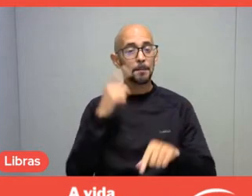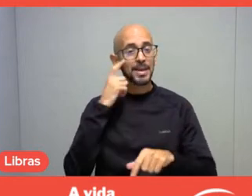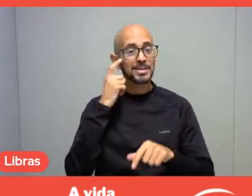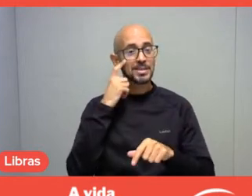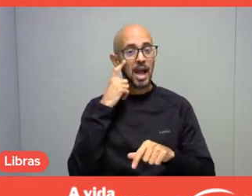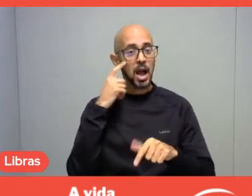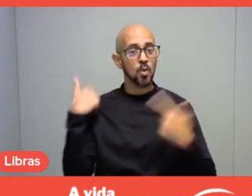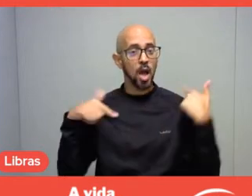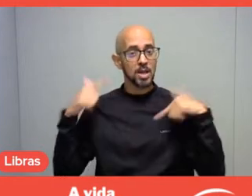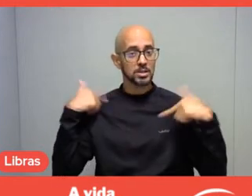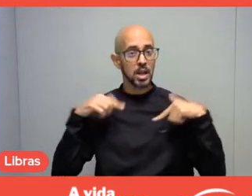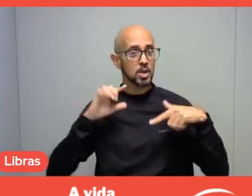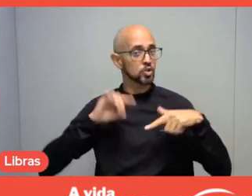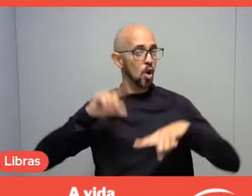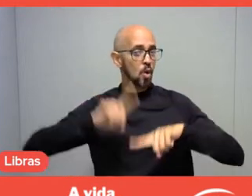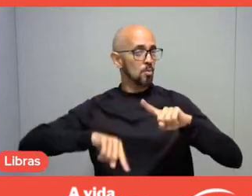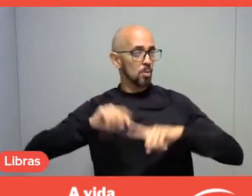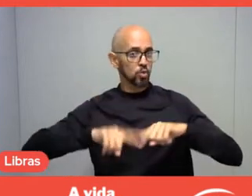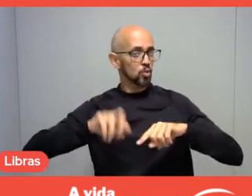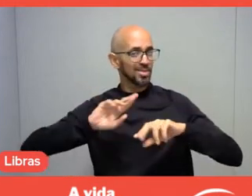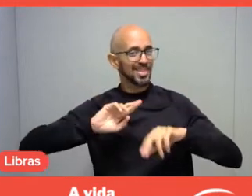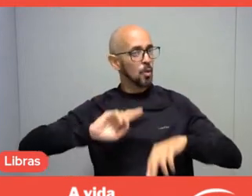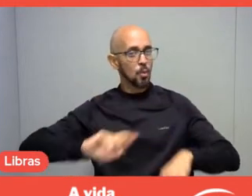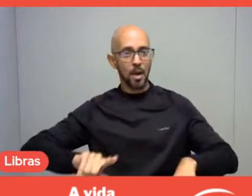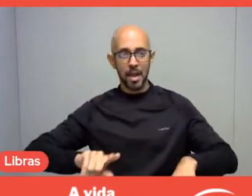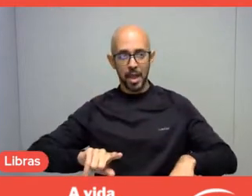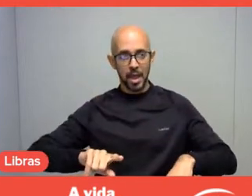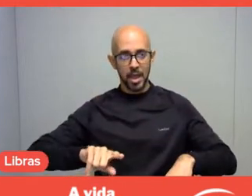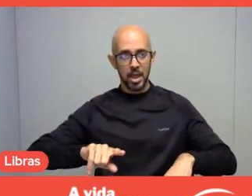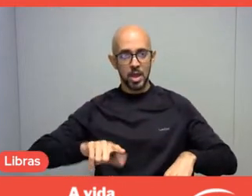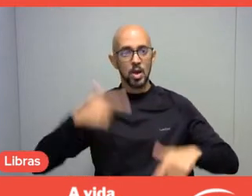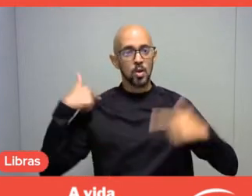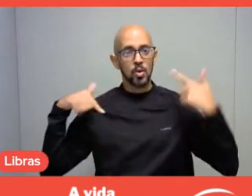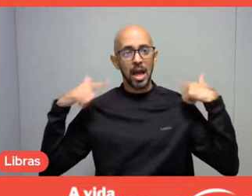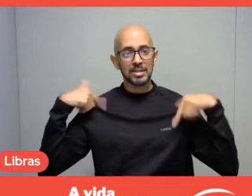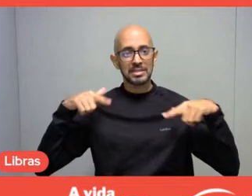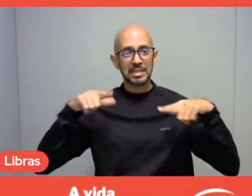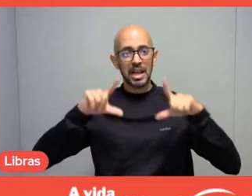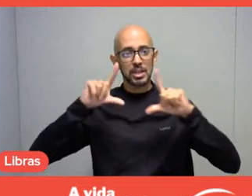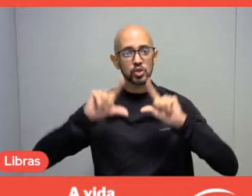Unfortunately, leisure is reduced to a product, it is reduced to merchandise.